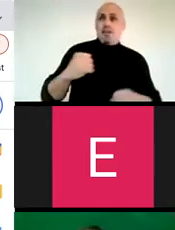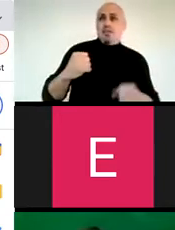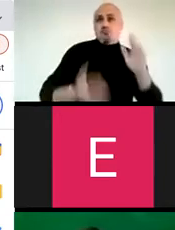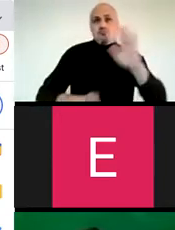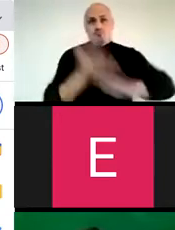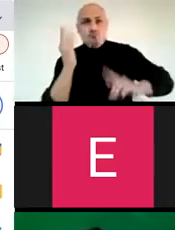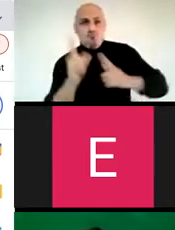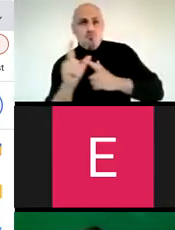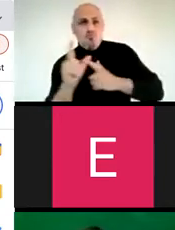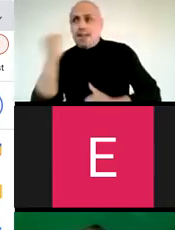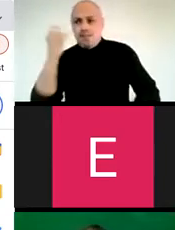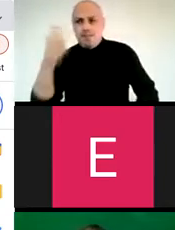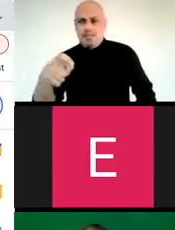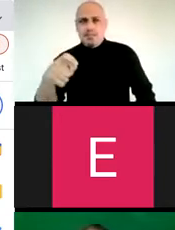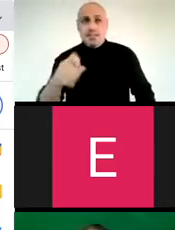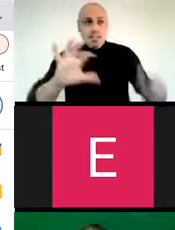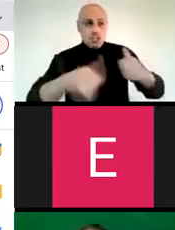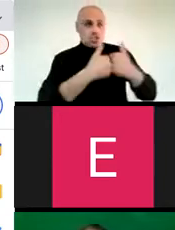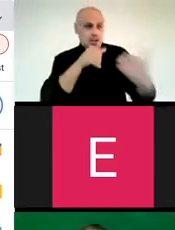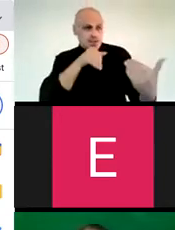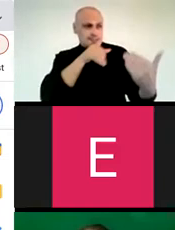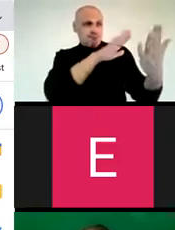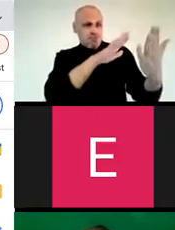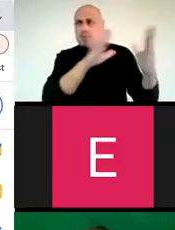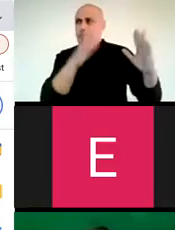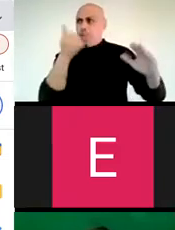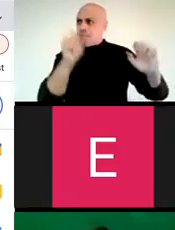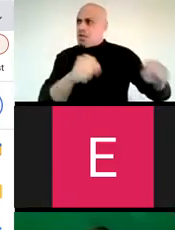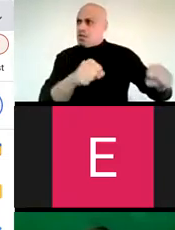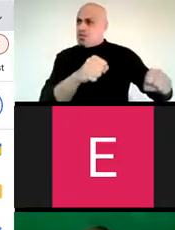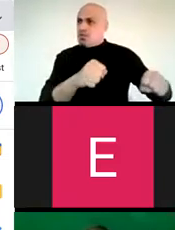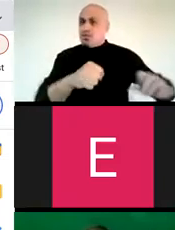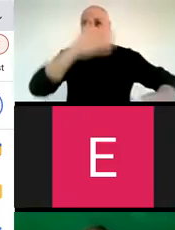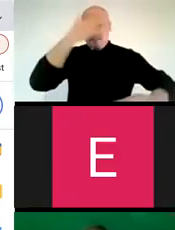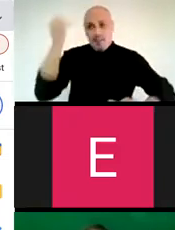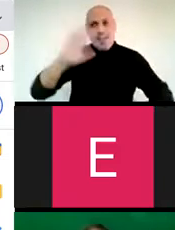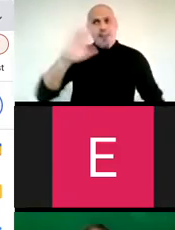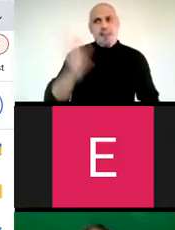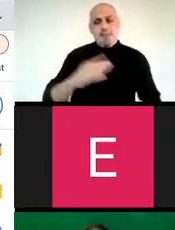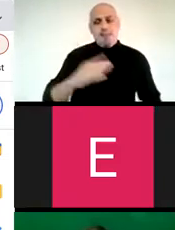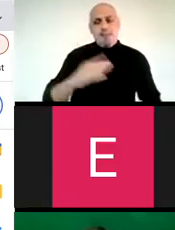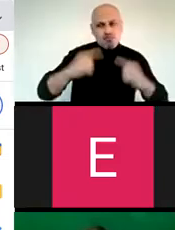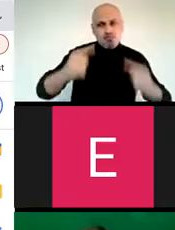So, fight when you must, run if you need. Address the challenges as best as you can but never forget